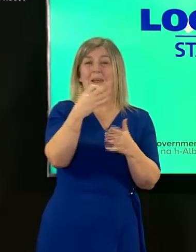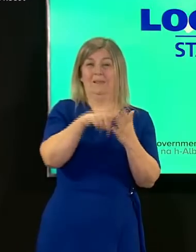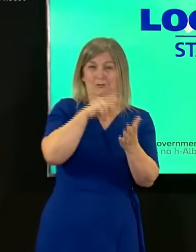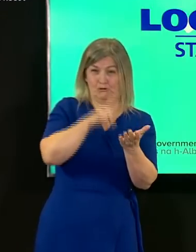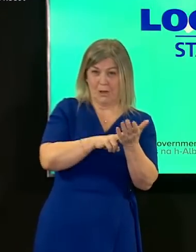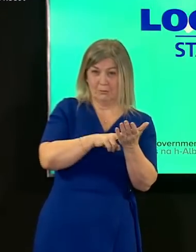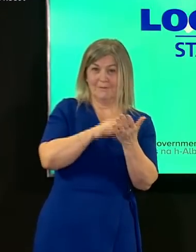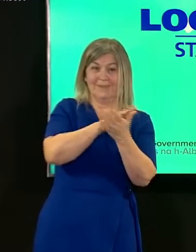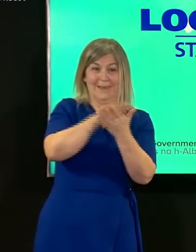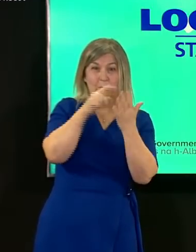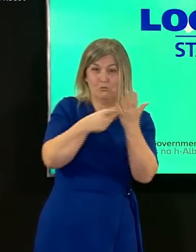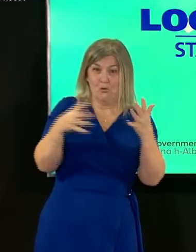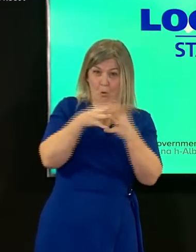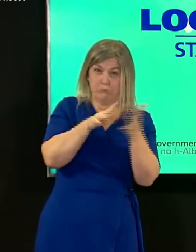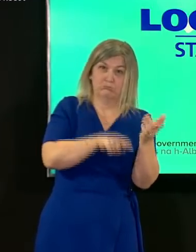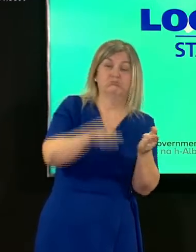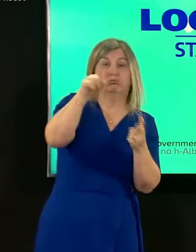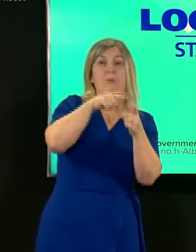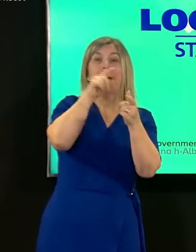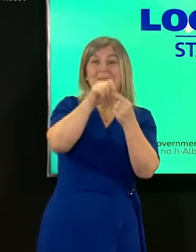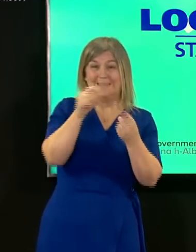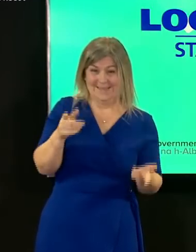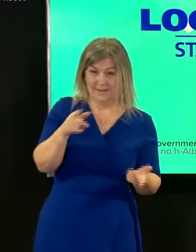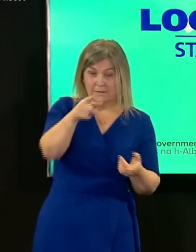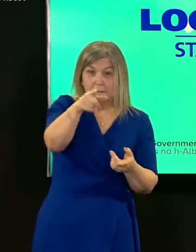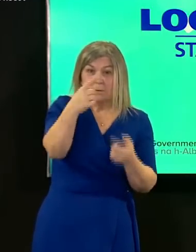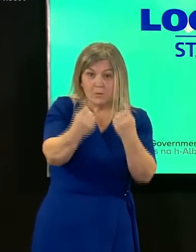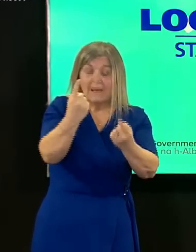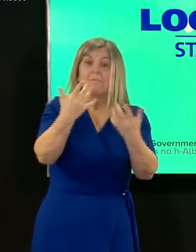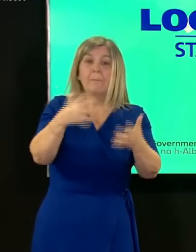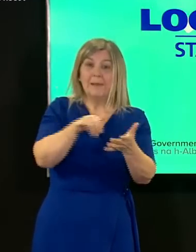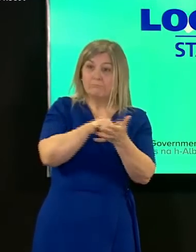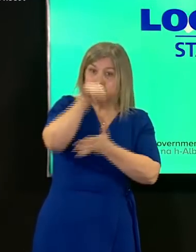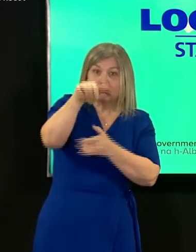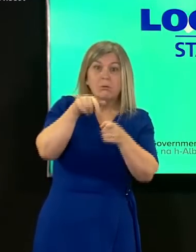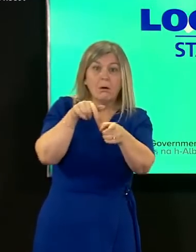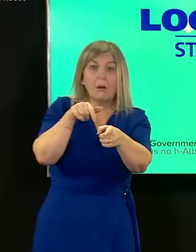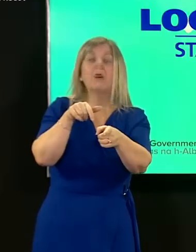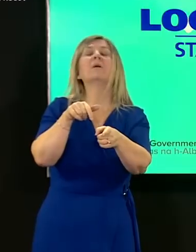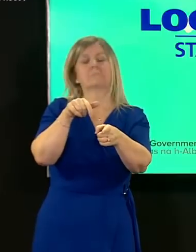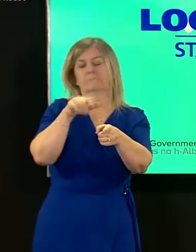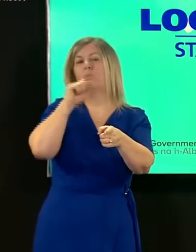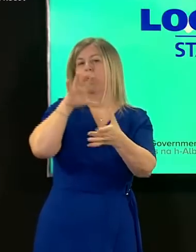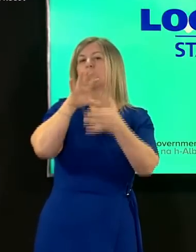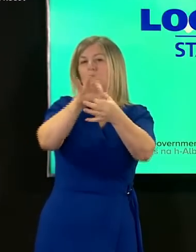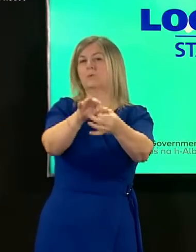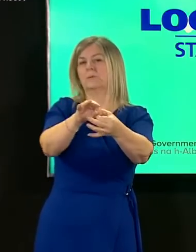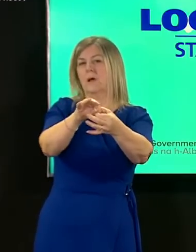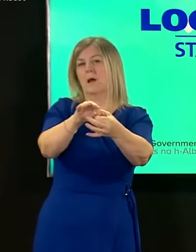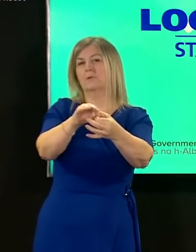that flight and have not yet been contacted you will be contacted shortly so please wait for that